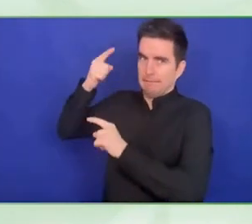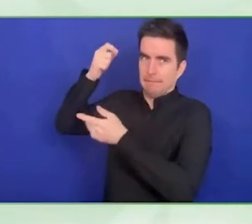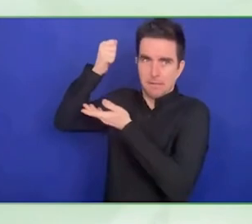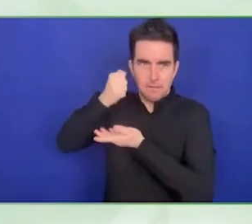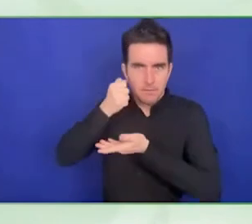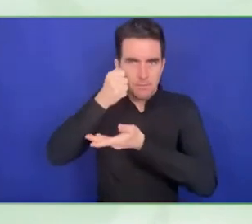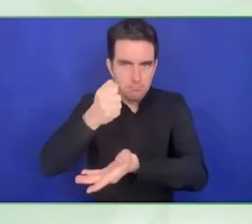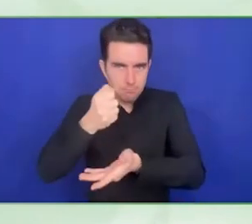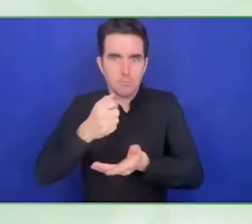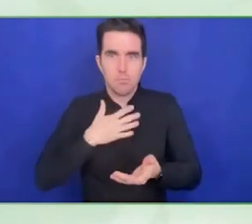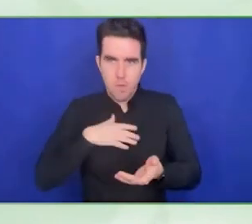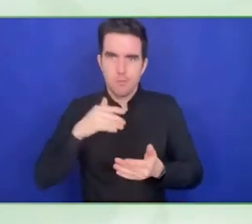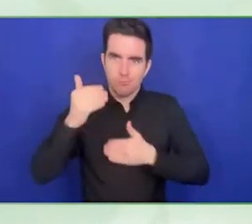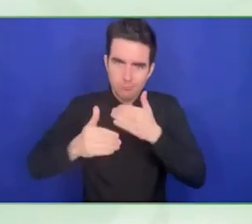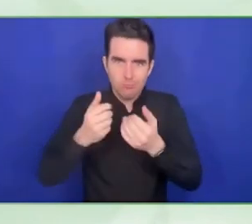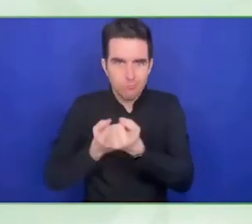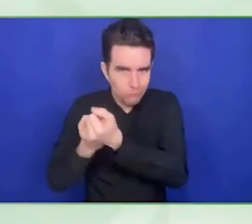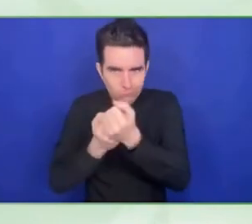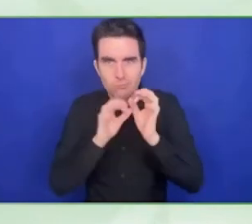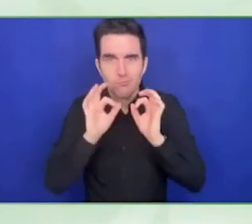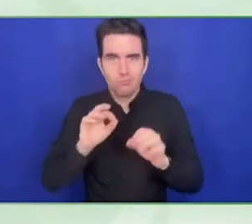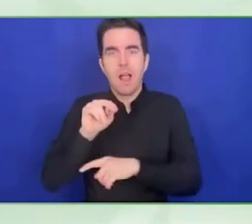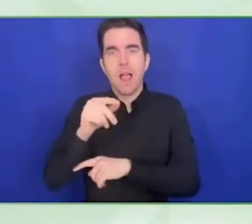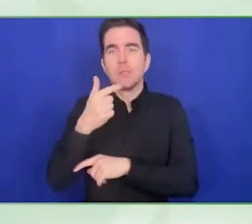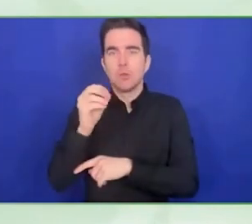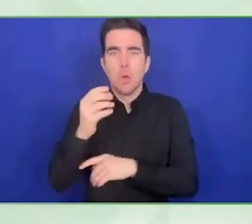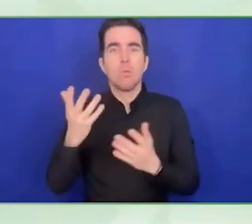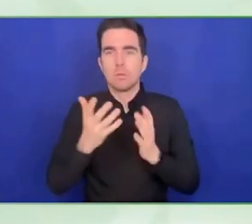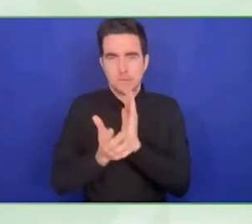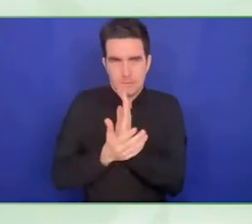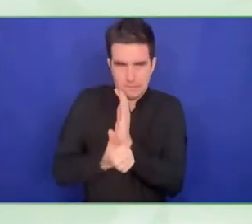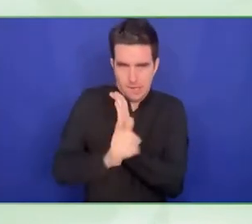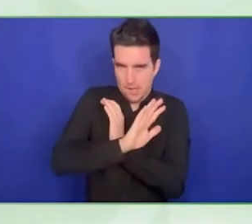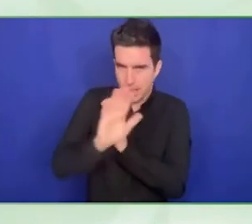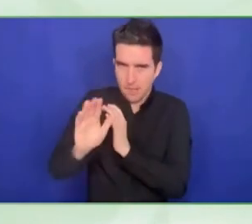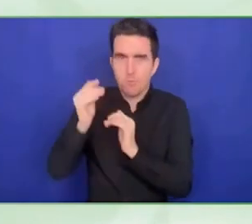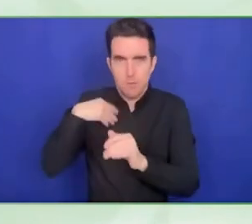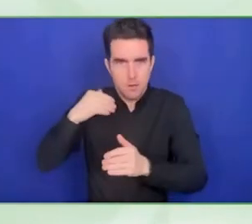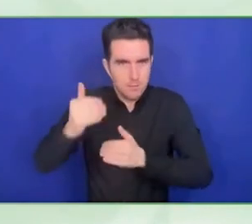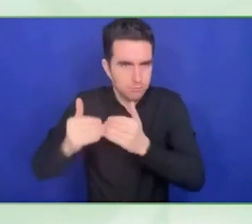It is great to have a zero alum night awards the on the stage showing the example.